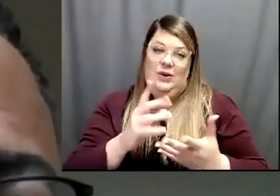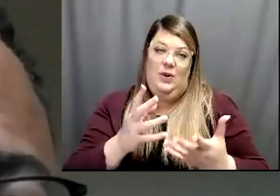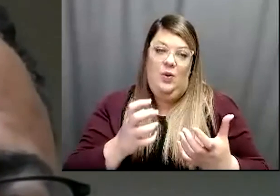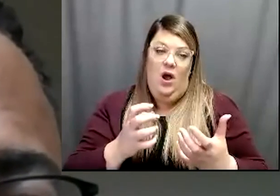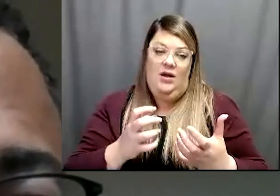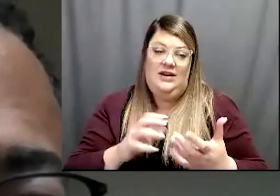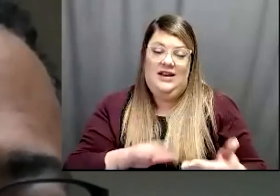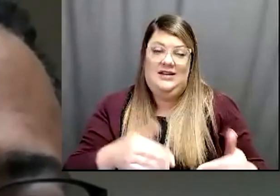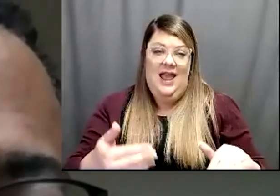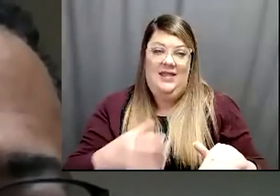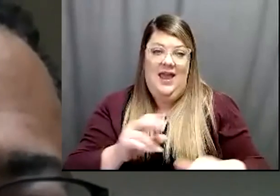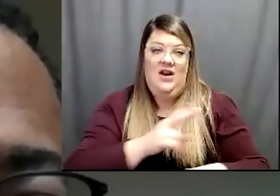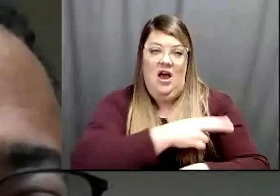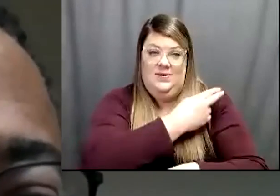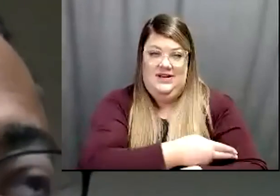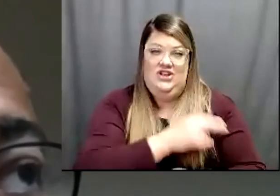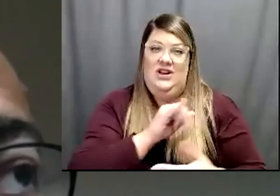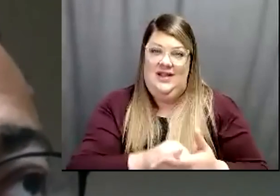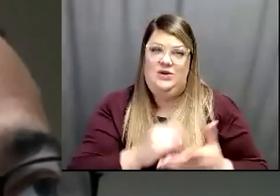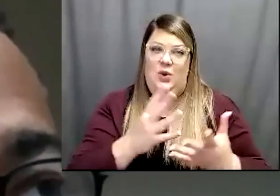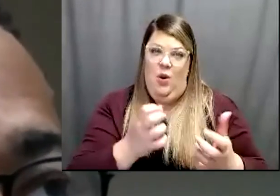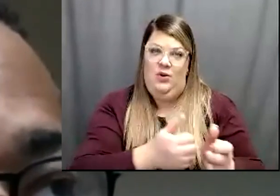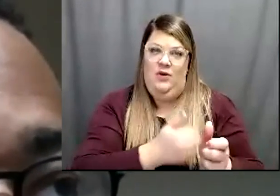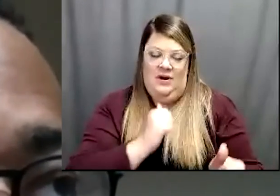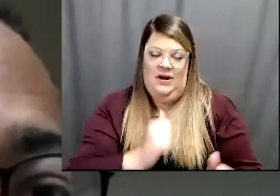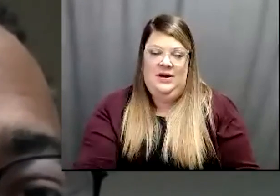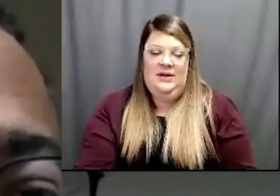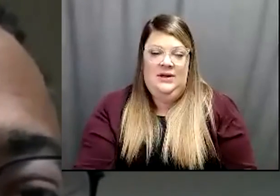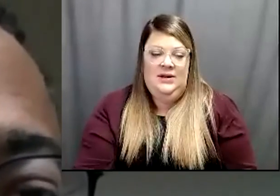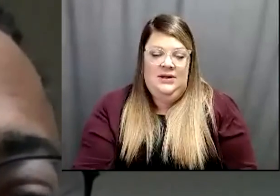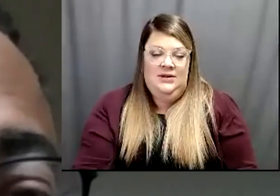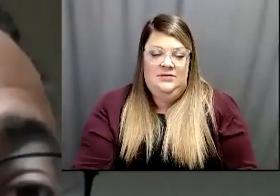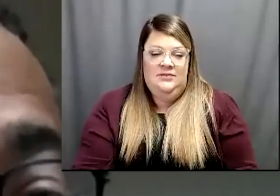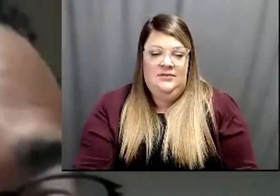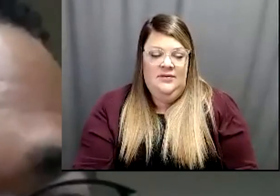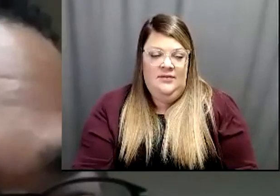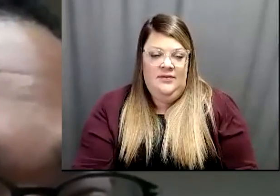hospitalization is the main thing you know again as I mentioned before if you are vaccinated you